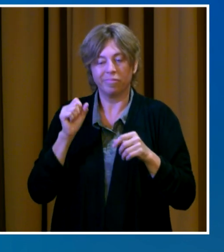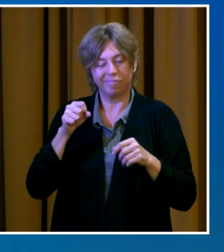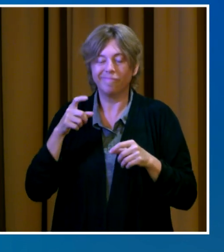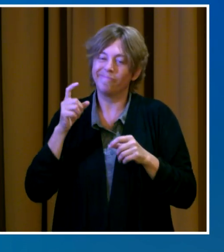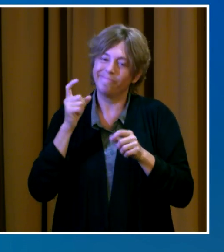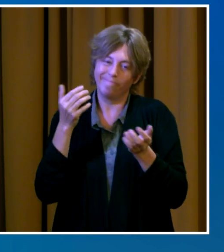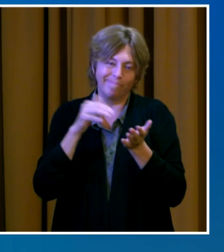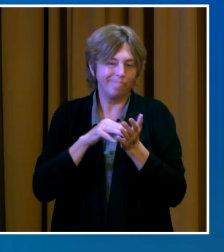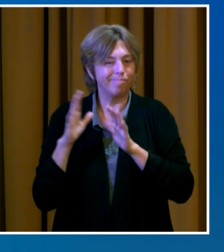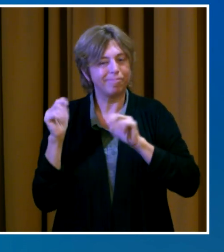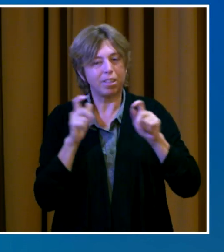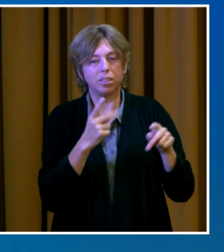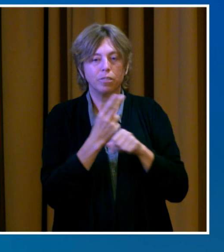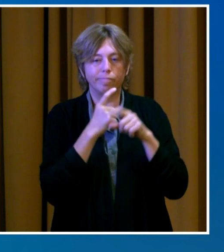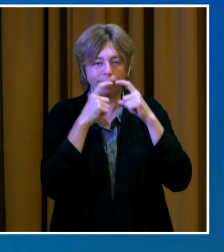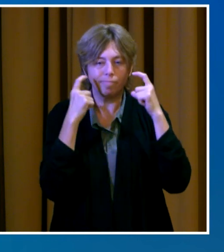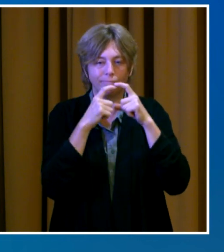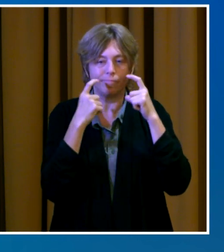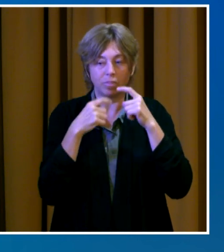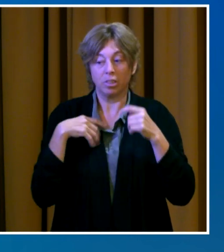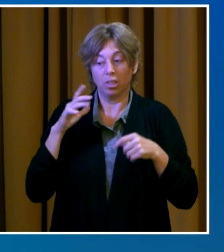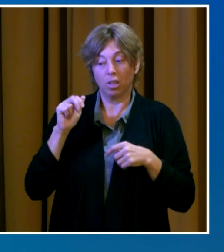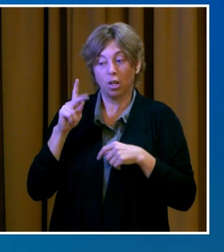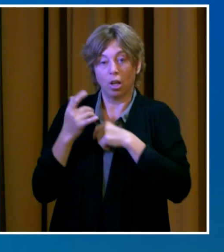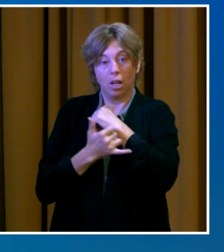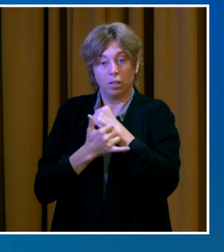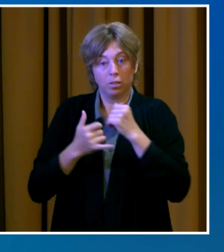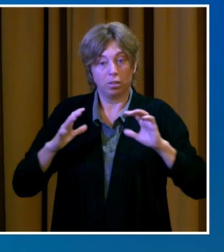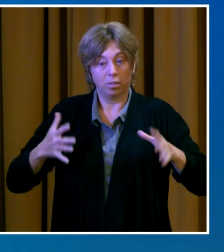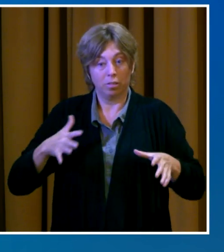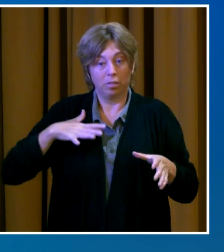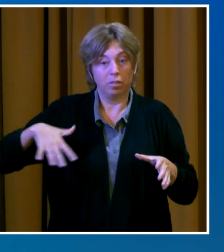wearing masks indoors to help prevent the spread of the virus.